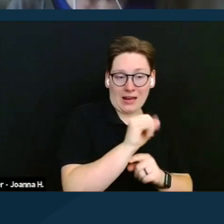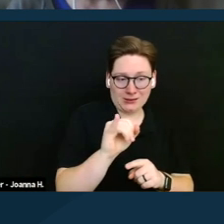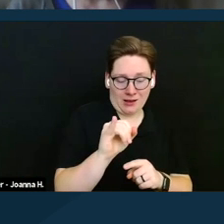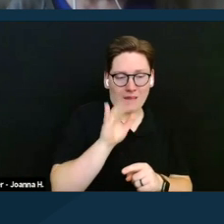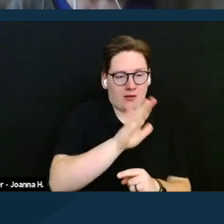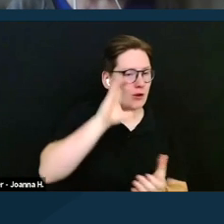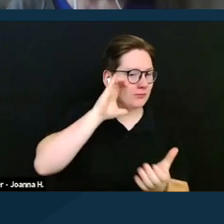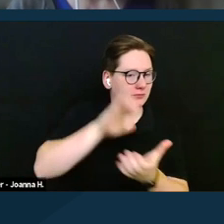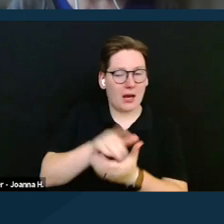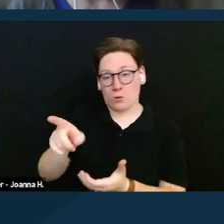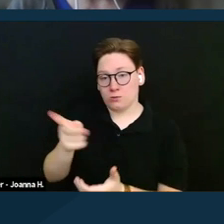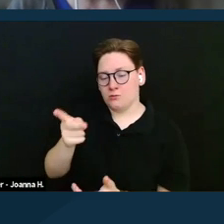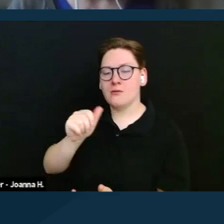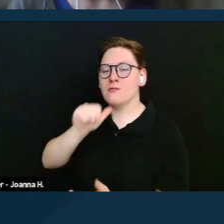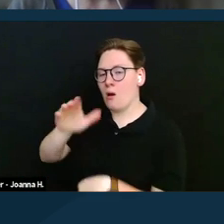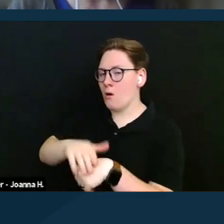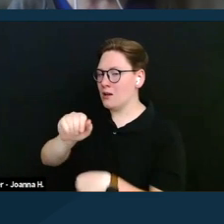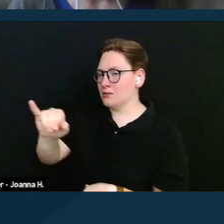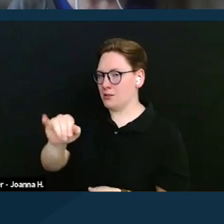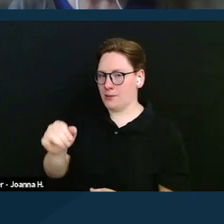So a small amount of income,